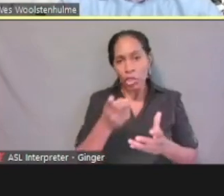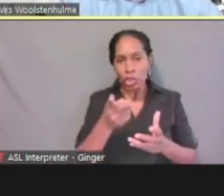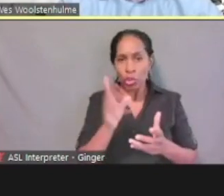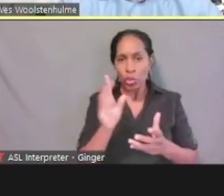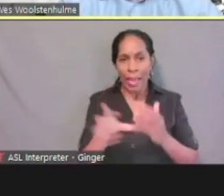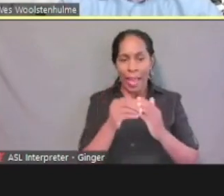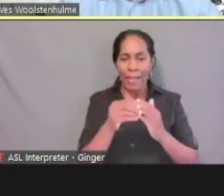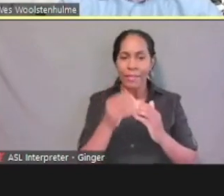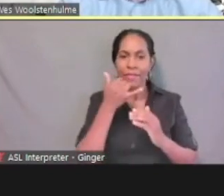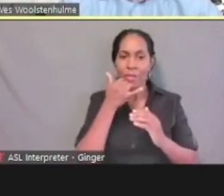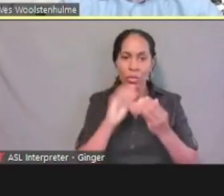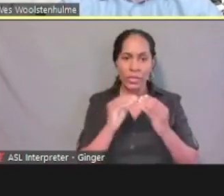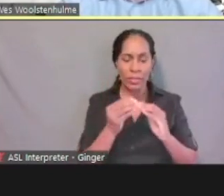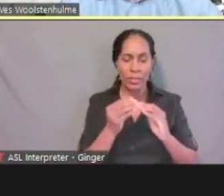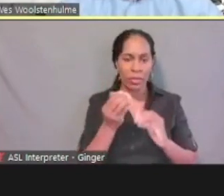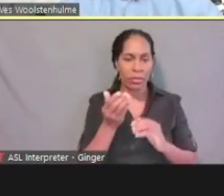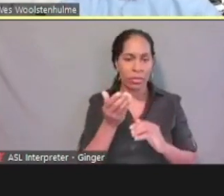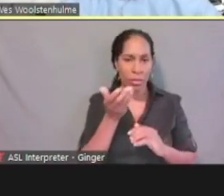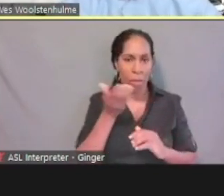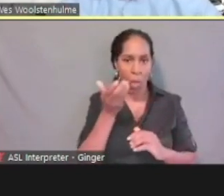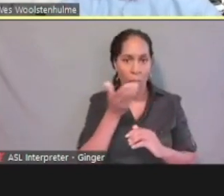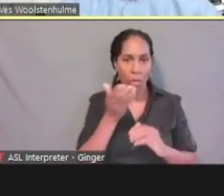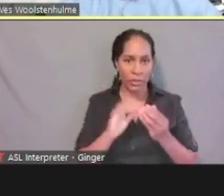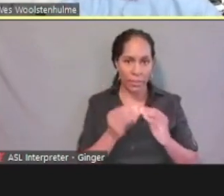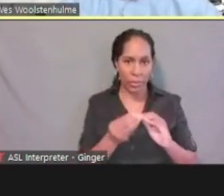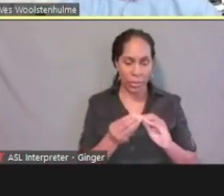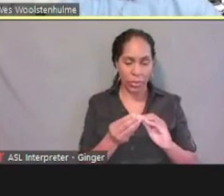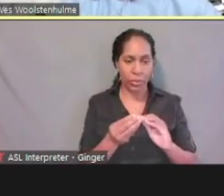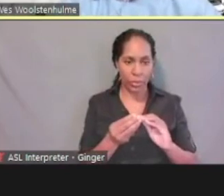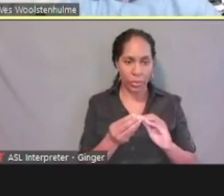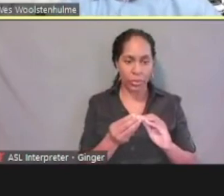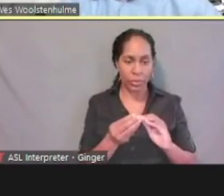That's is where in case they got locked out